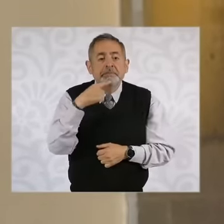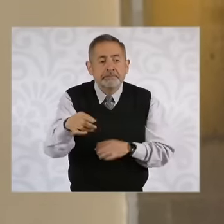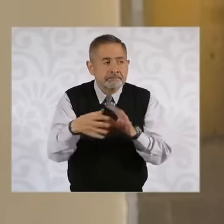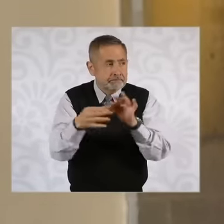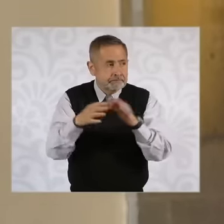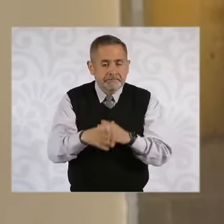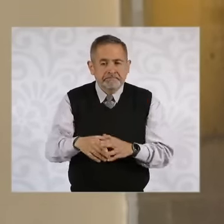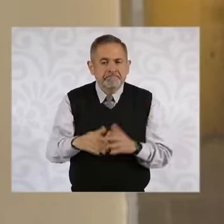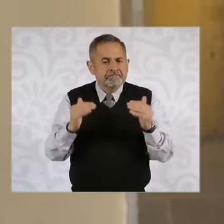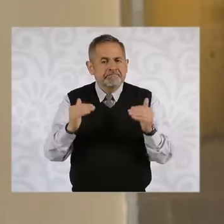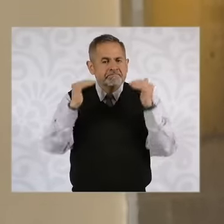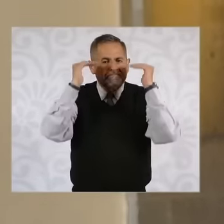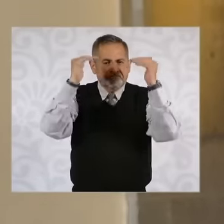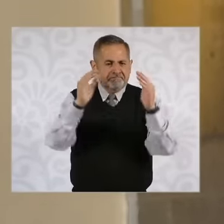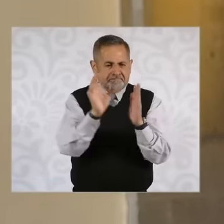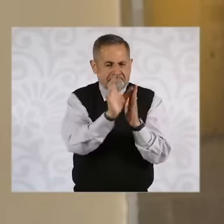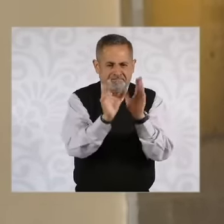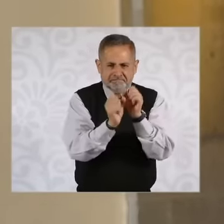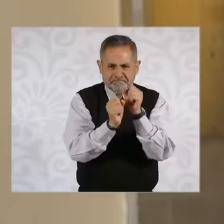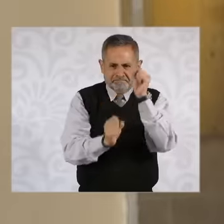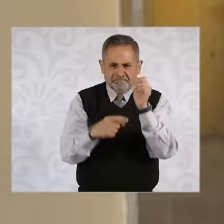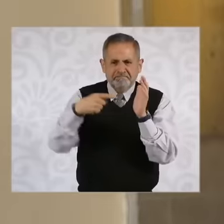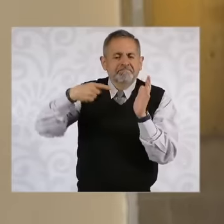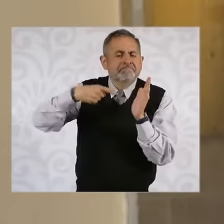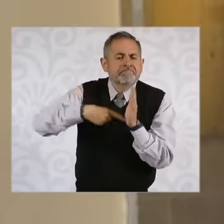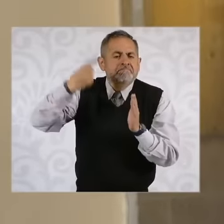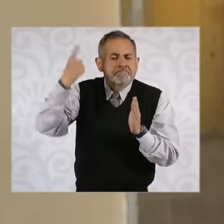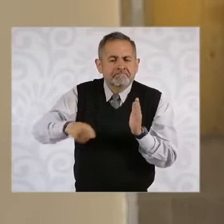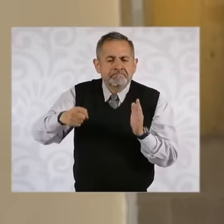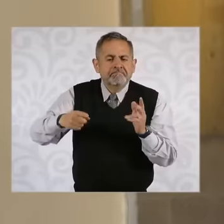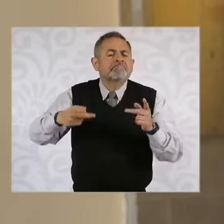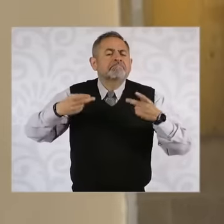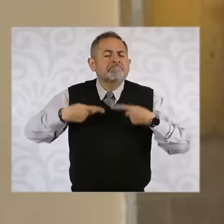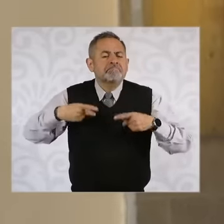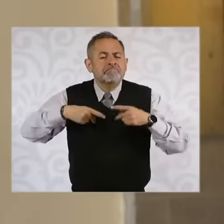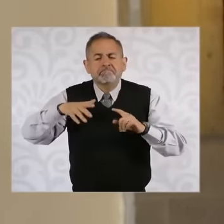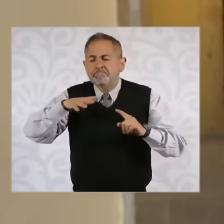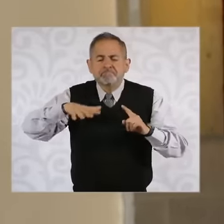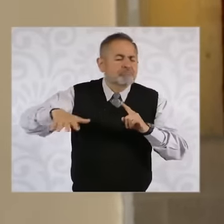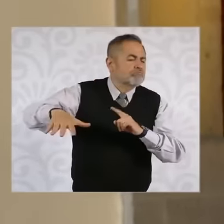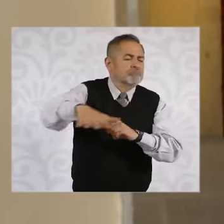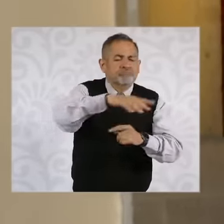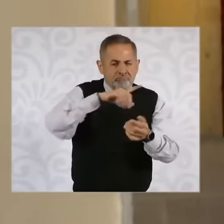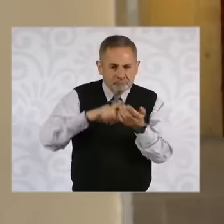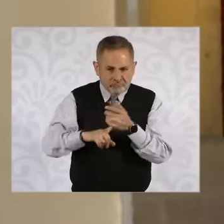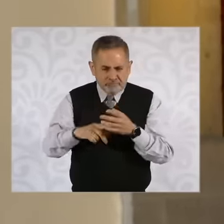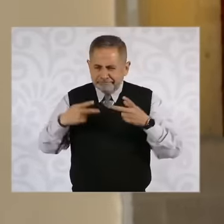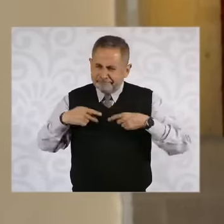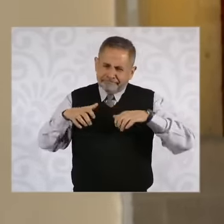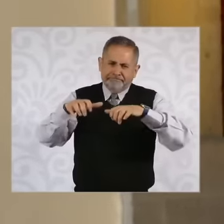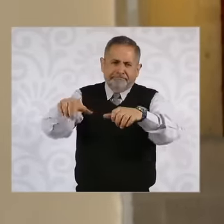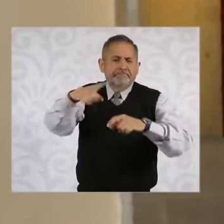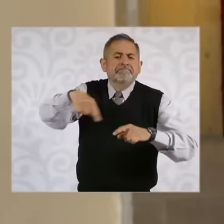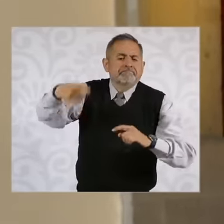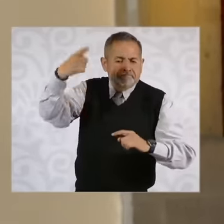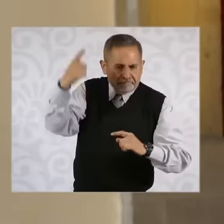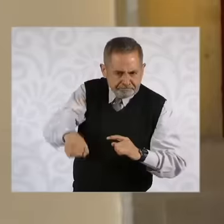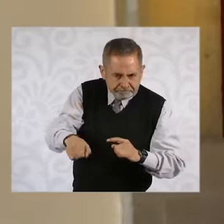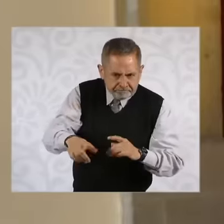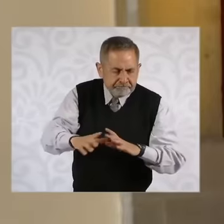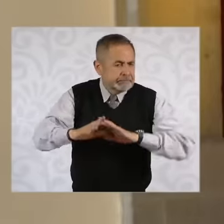national sovereignty resides essentially and originally in the people, all public power